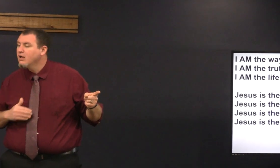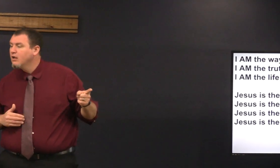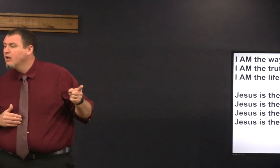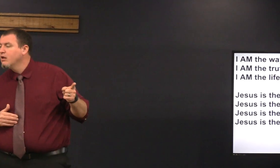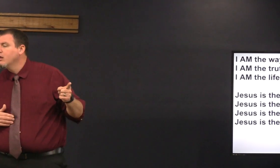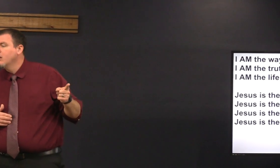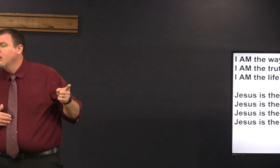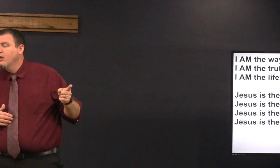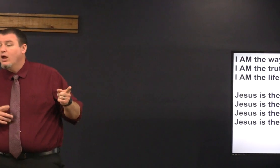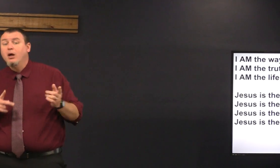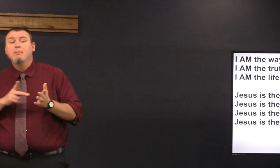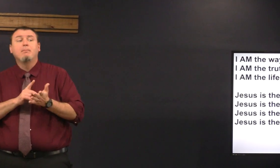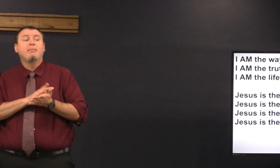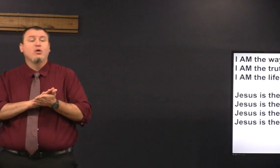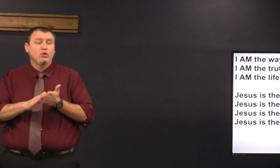lying